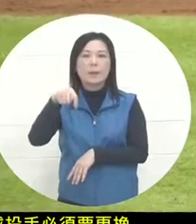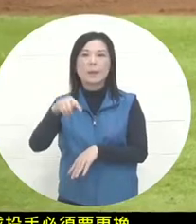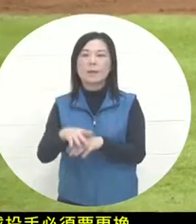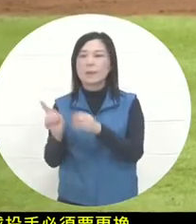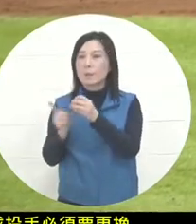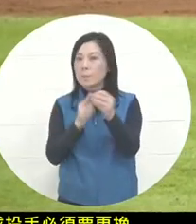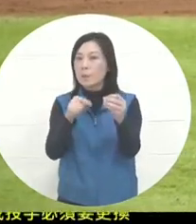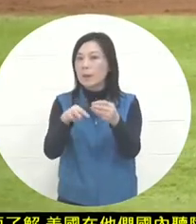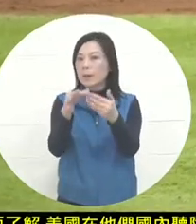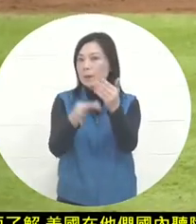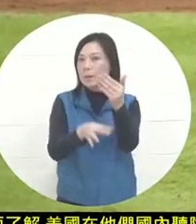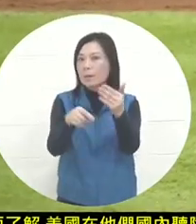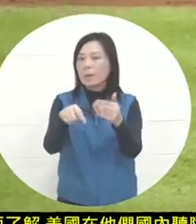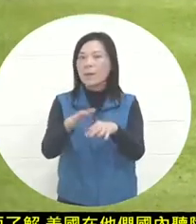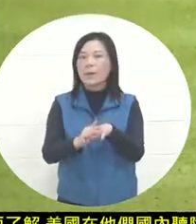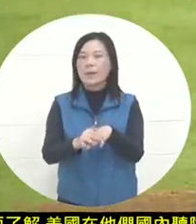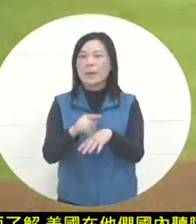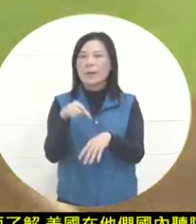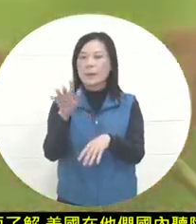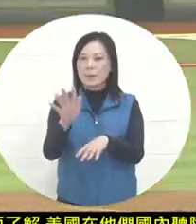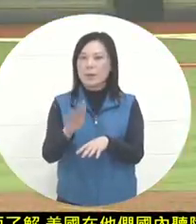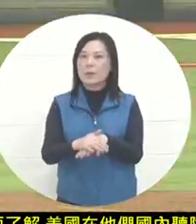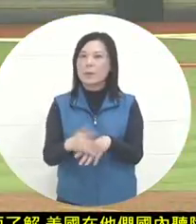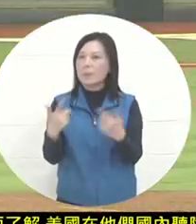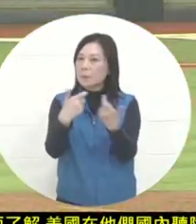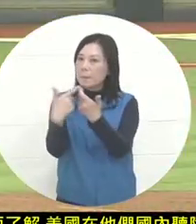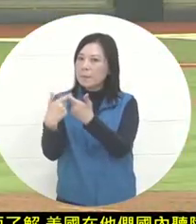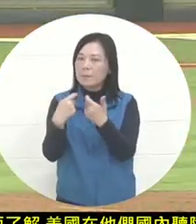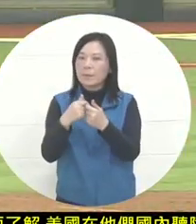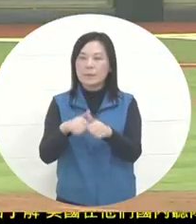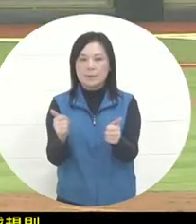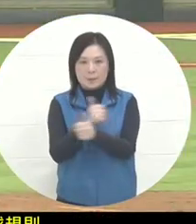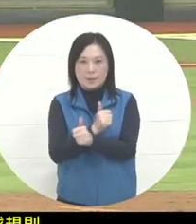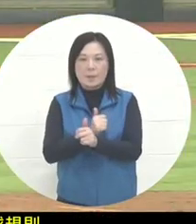country of hearing-impaired people. Maybe there is a special situation where you can go on the court with a runner, etc.